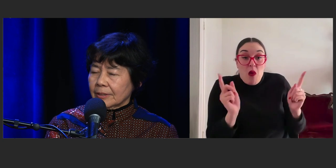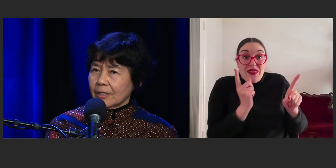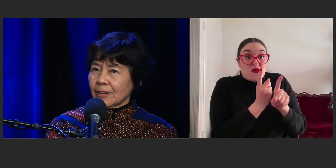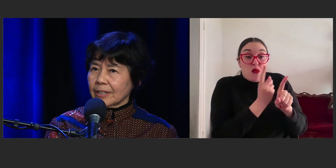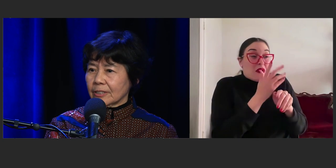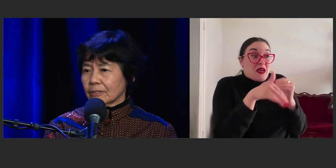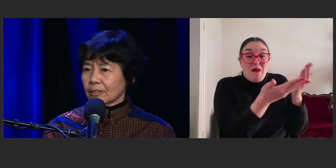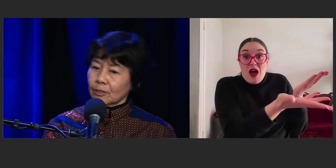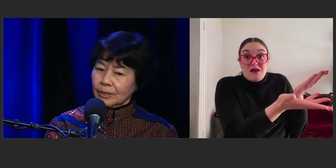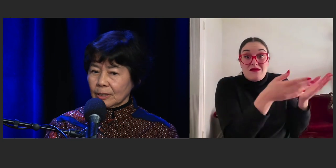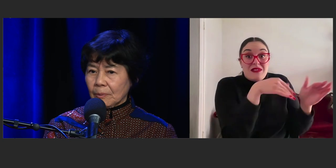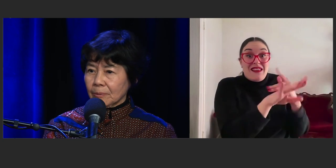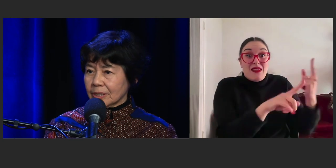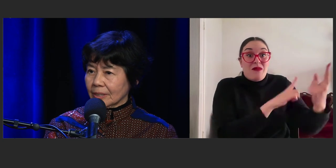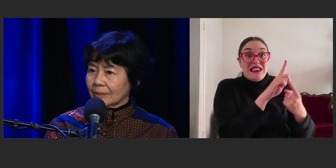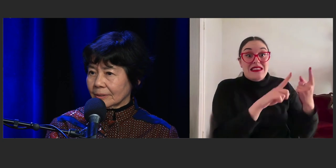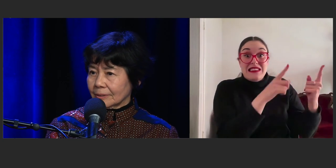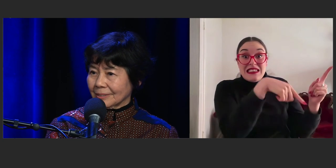The only thing to do is go to another publisher